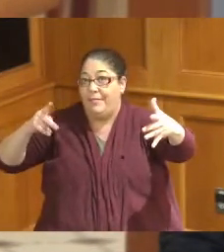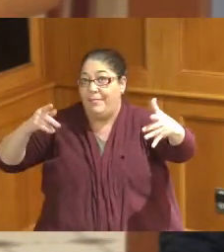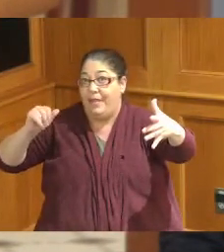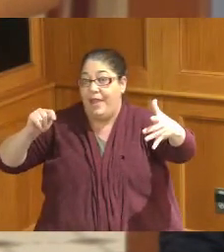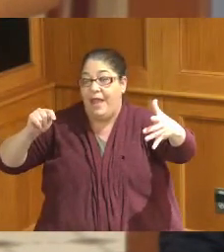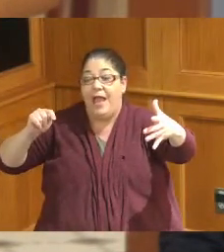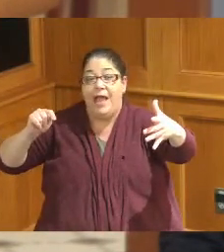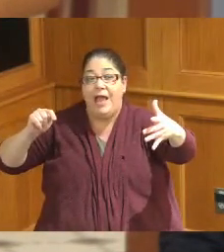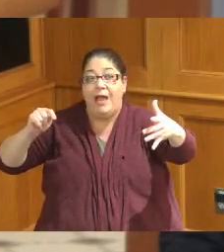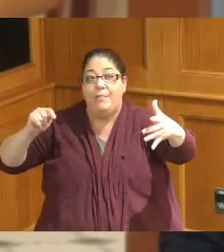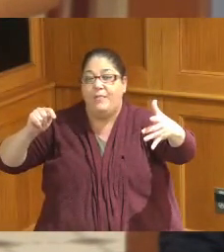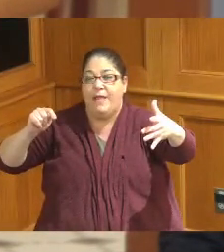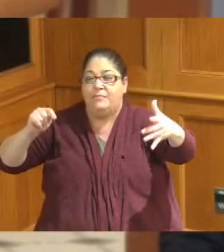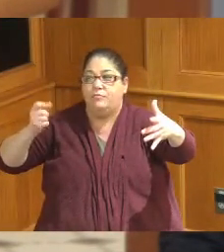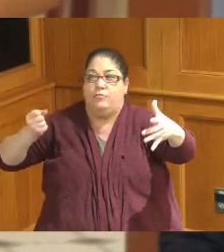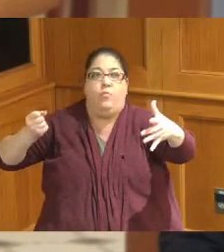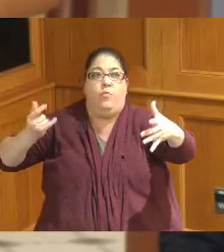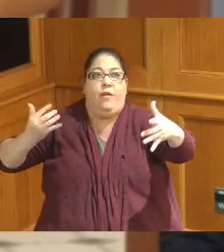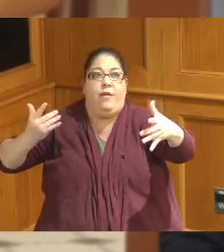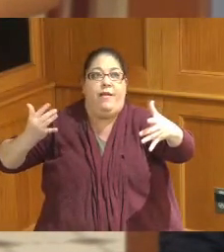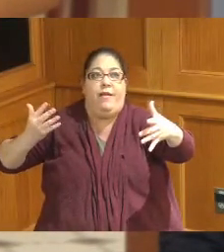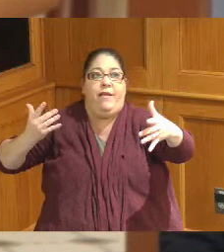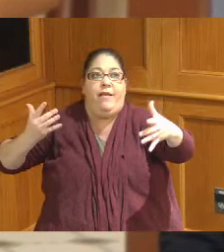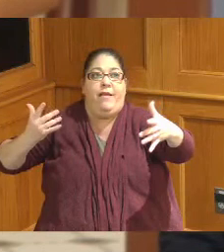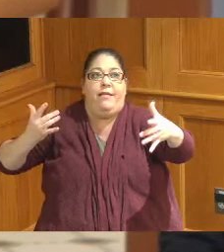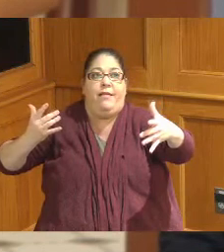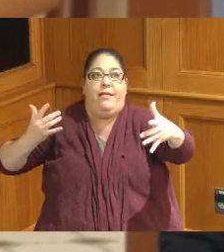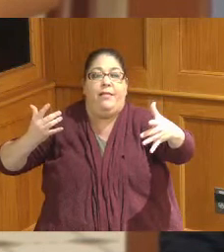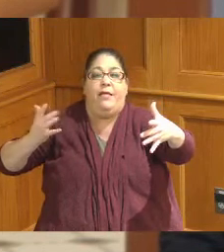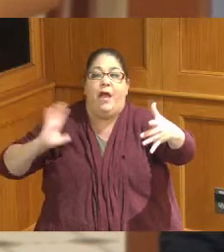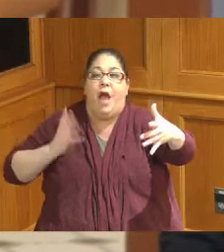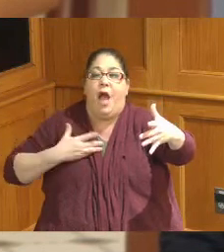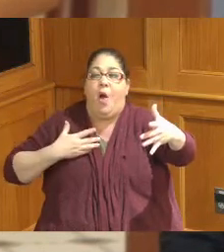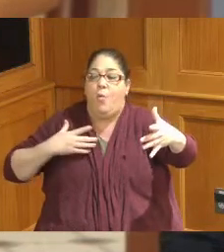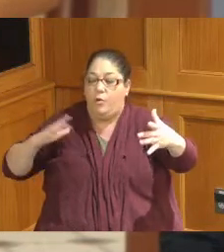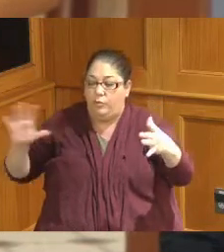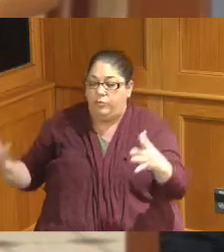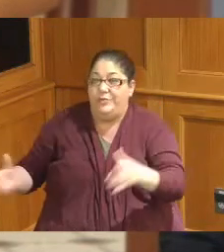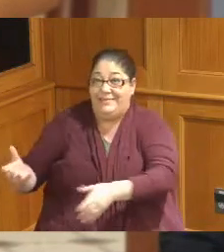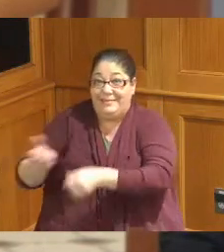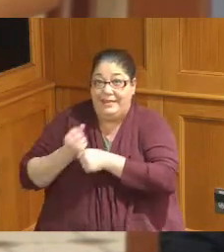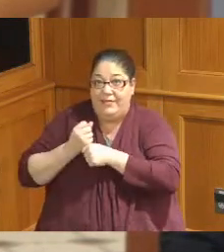pretty much just stopped there so it is backing up within our main Interceptor and the Interceptor